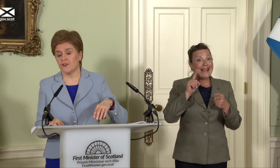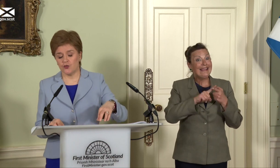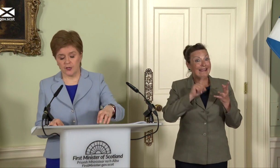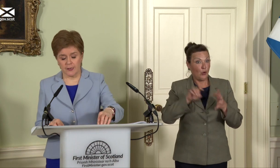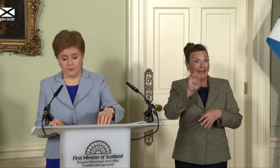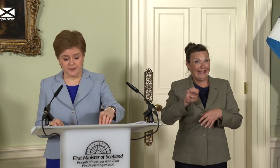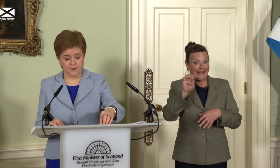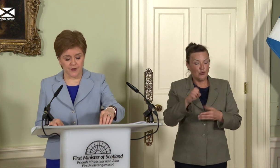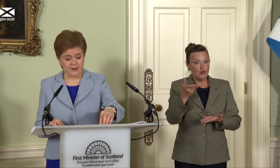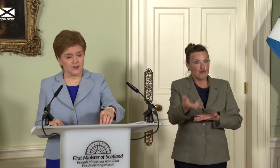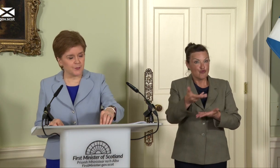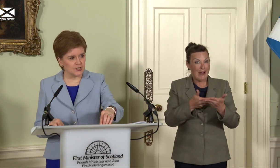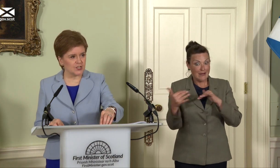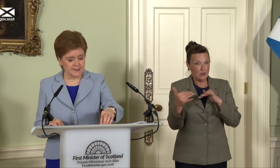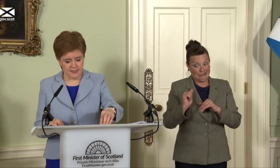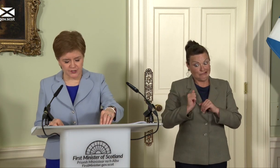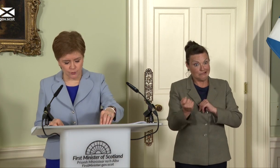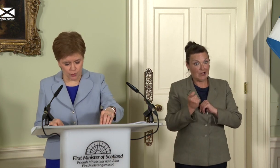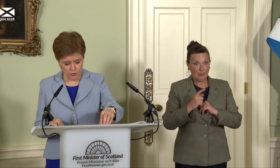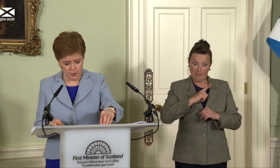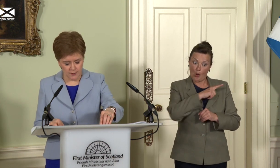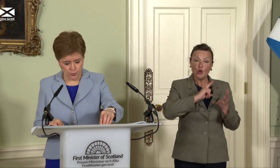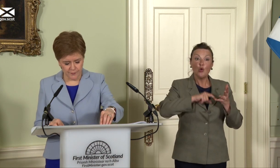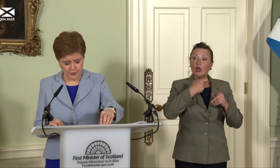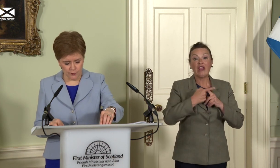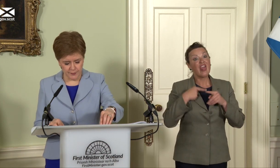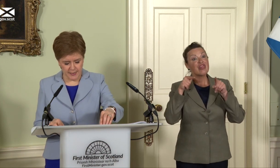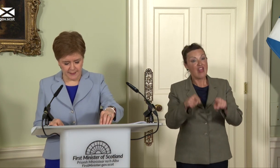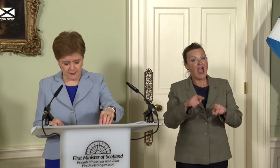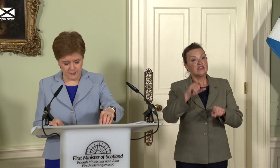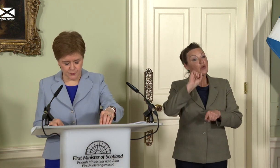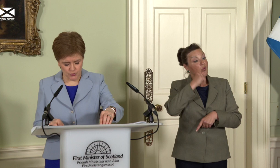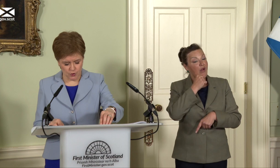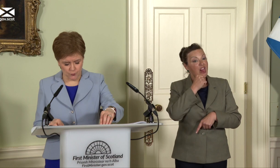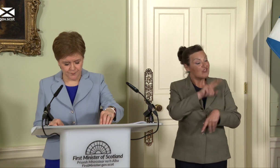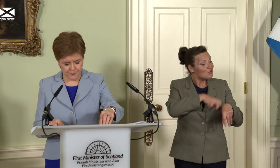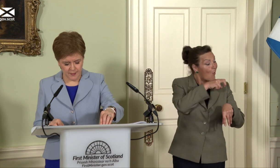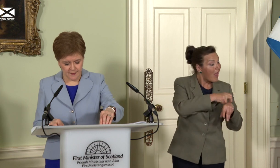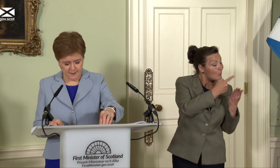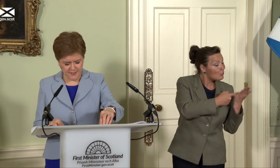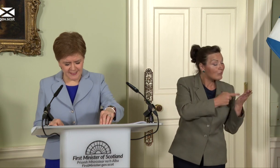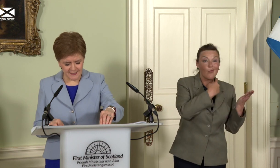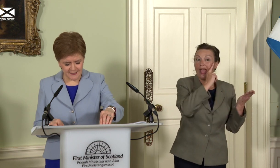UK Government’s threat to breach international law over the Northern Ireland protocol. That this is